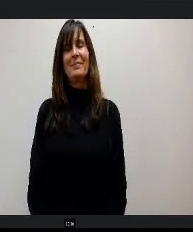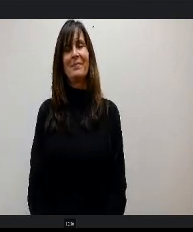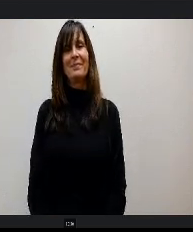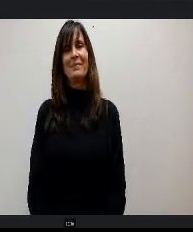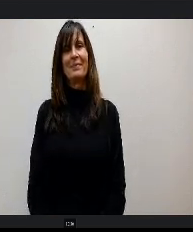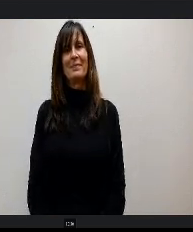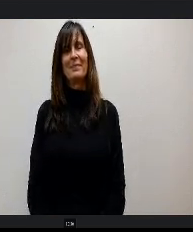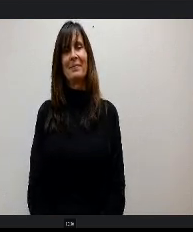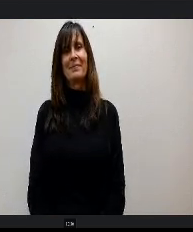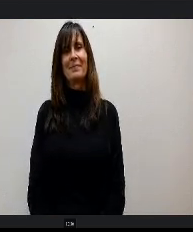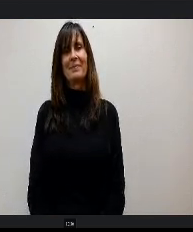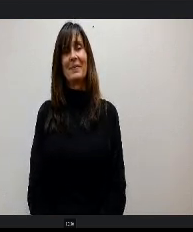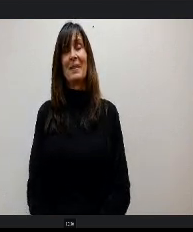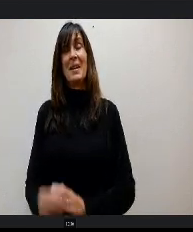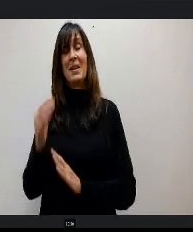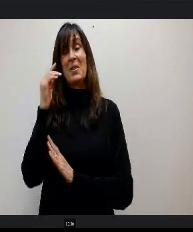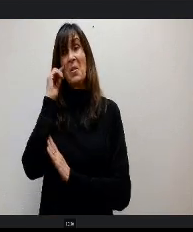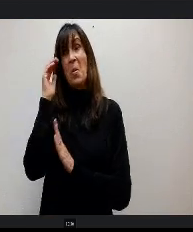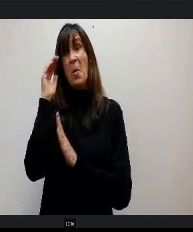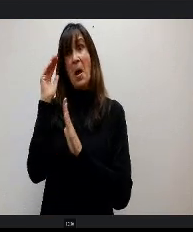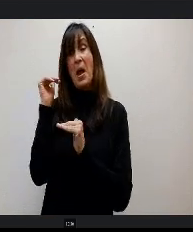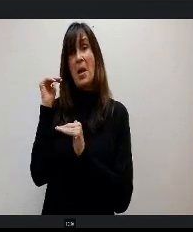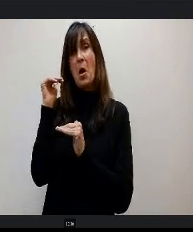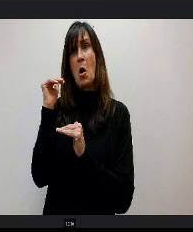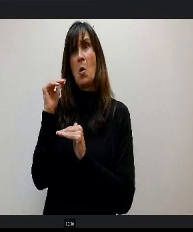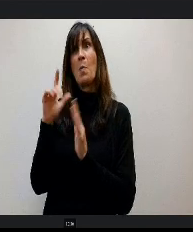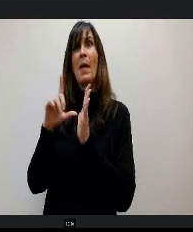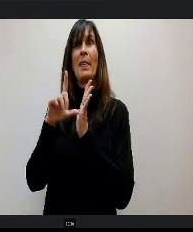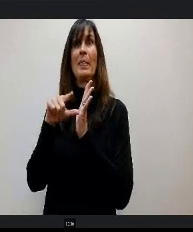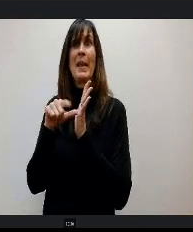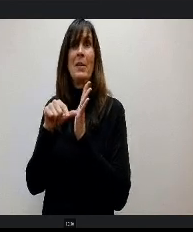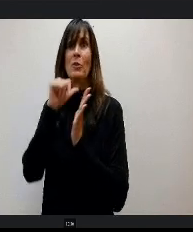I'm really hoping she comes out of her shell later when she gets into the position a little bit.